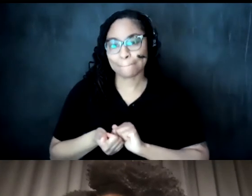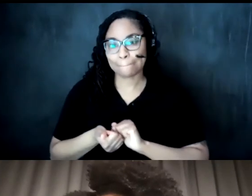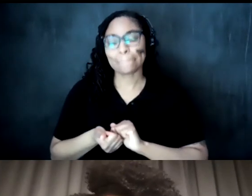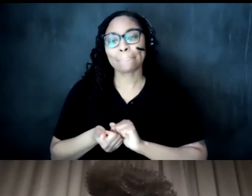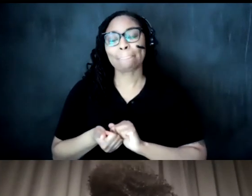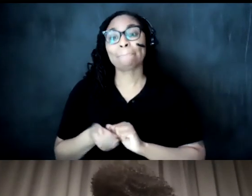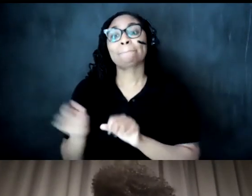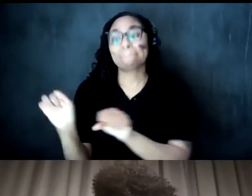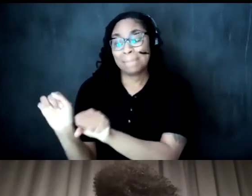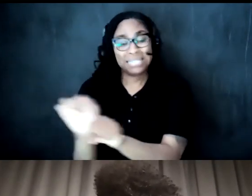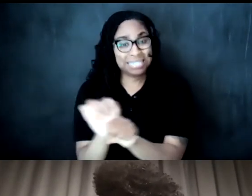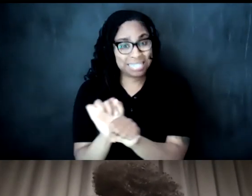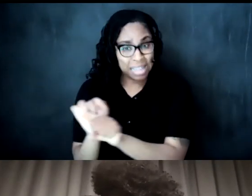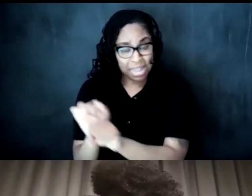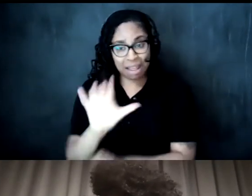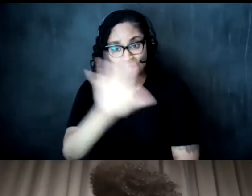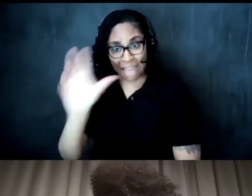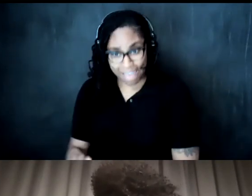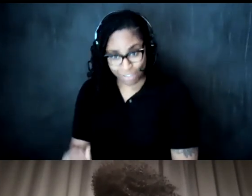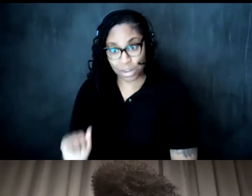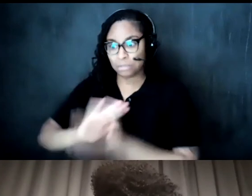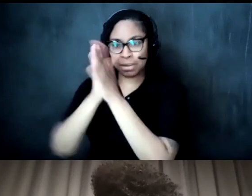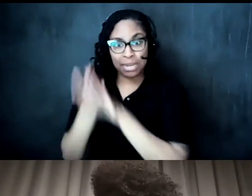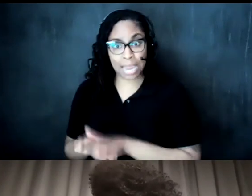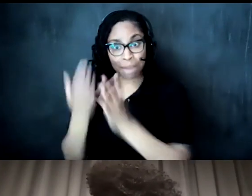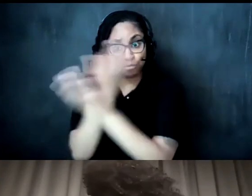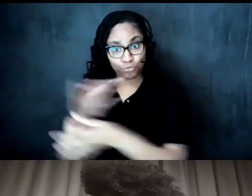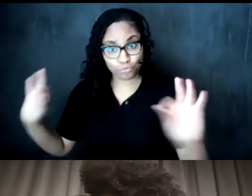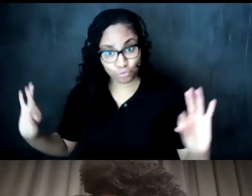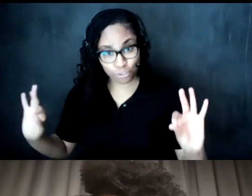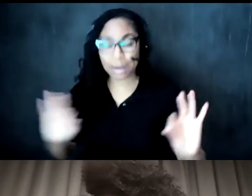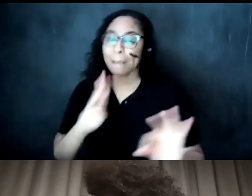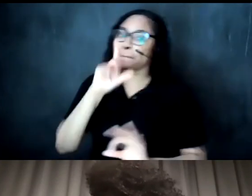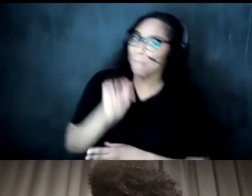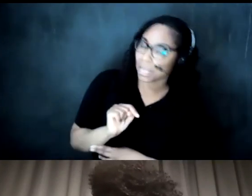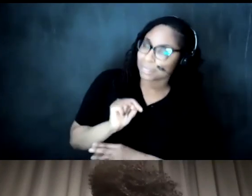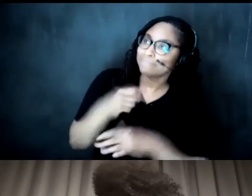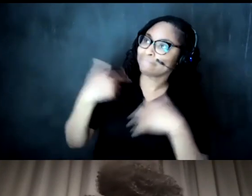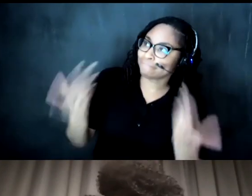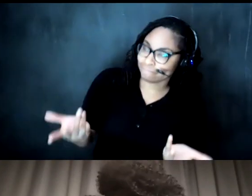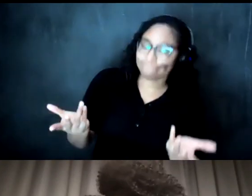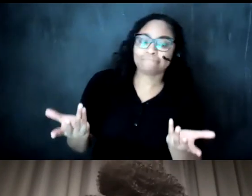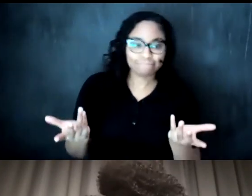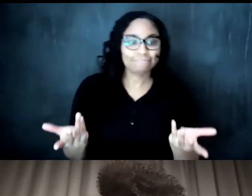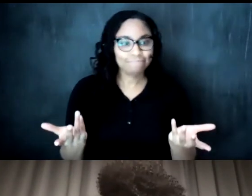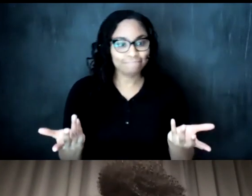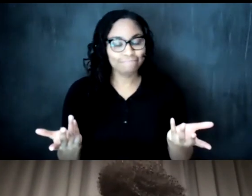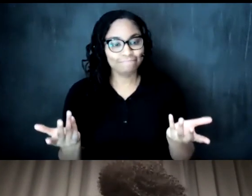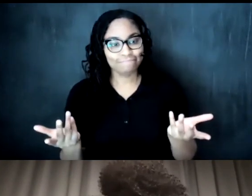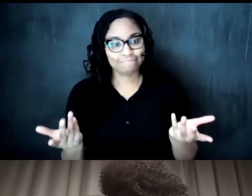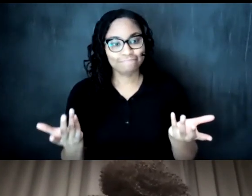freed after the emancipation but i guess at any rate we can incorporate that in the story